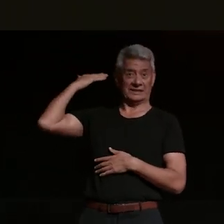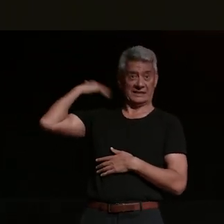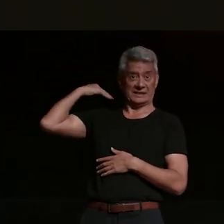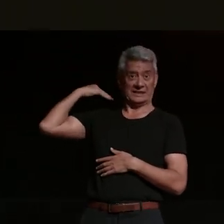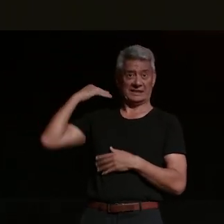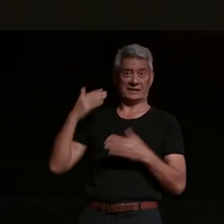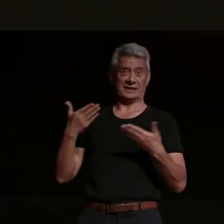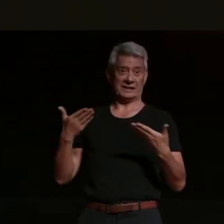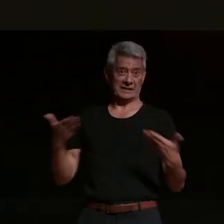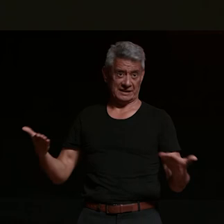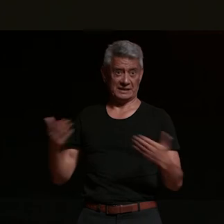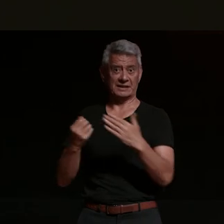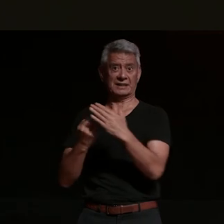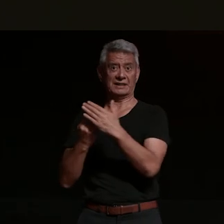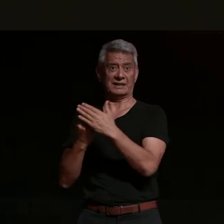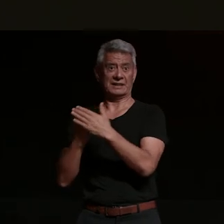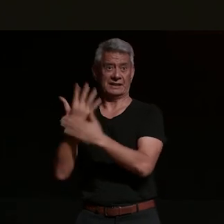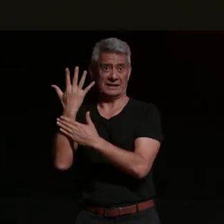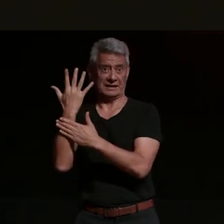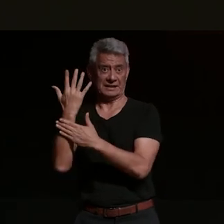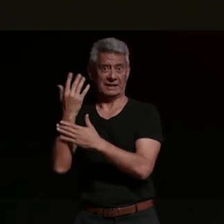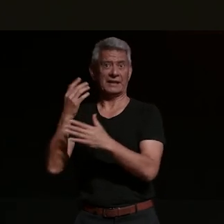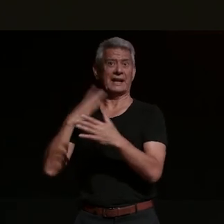want to pay my respects and alliances to those here who are aboriginal and